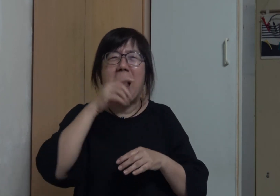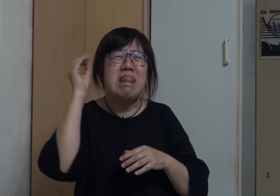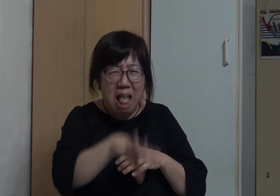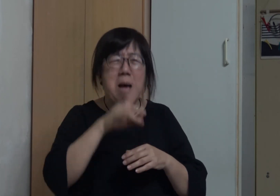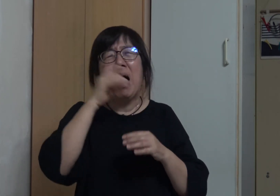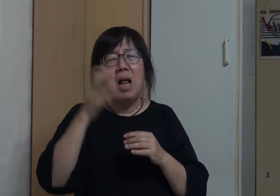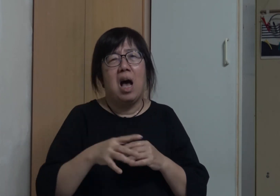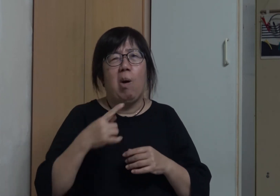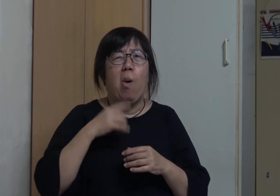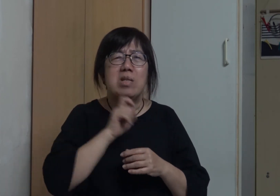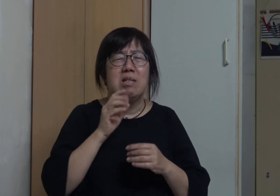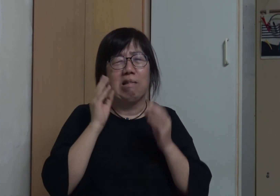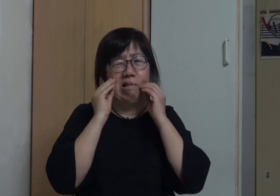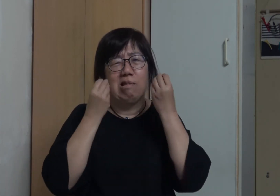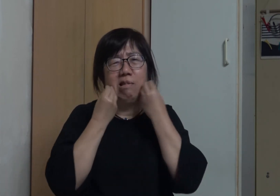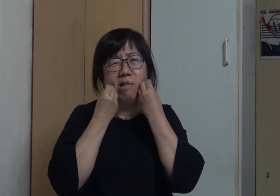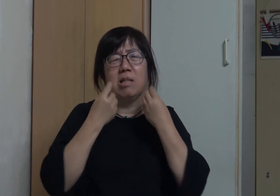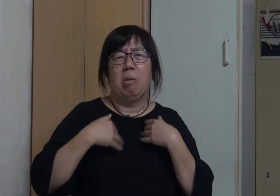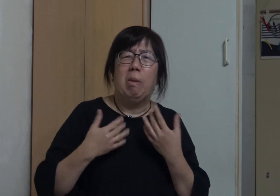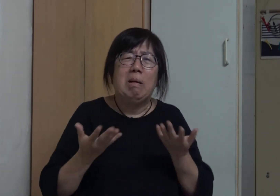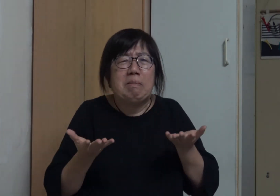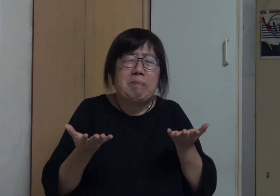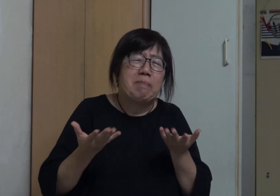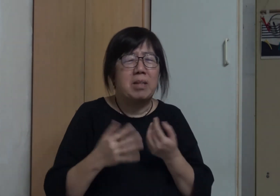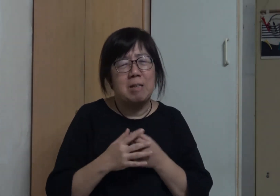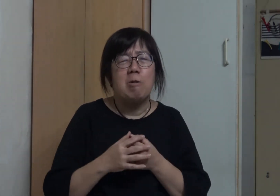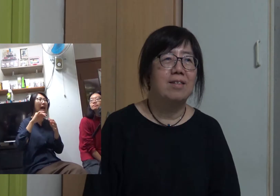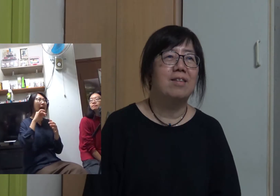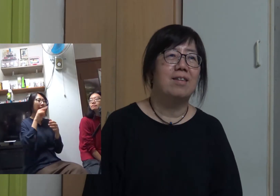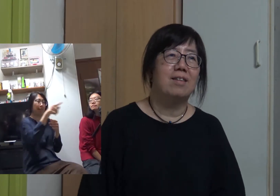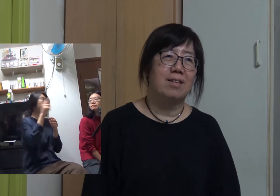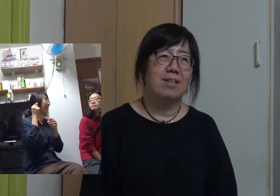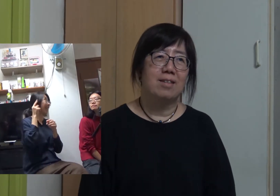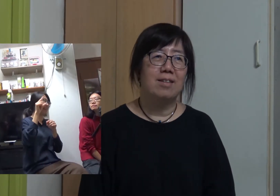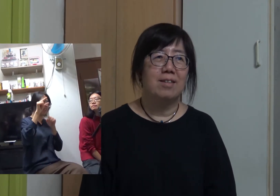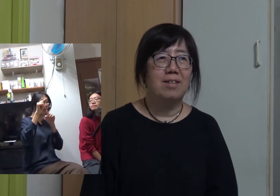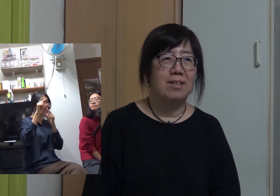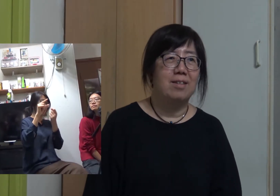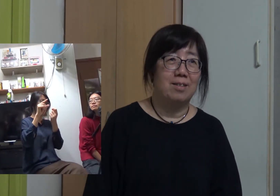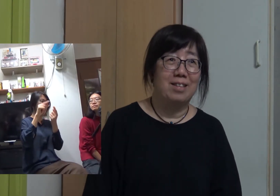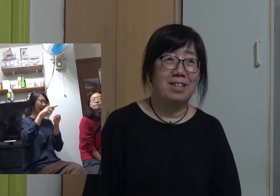"Otherwise, your mother will scold you" I was so embarrassed Hoi Yan: You still have a bit of hearing, right